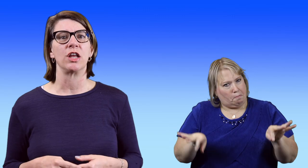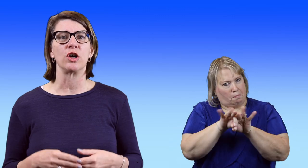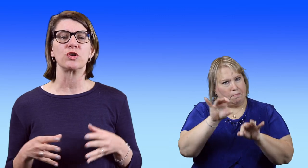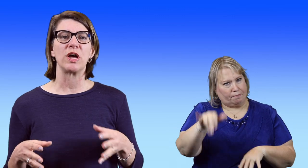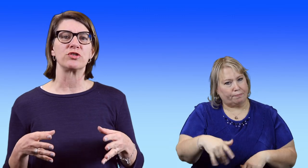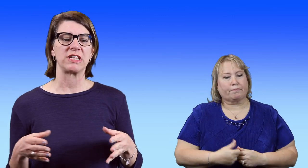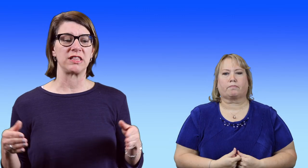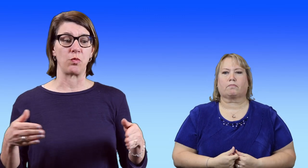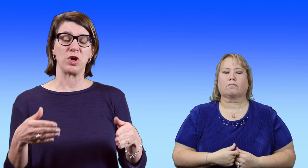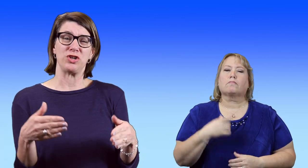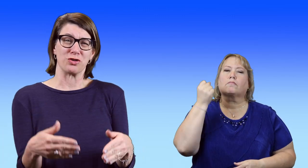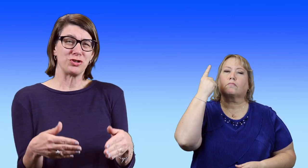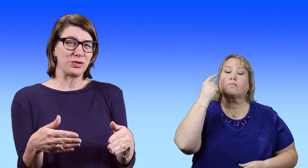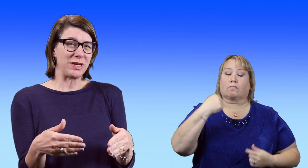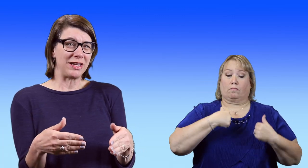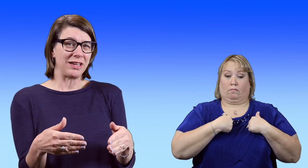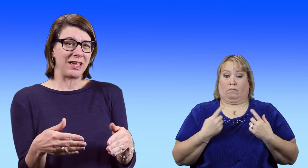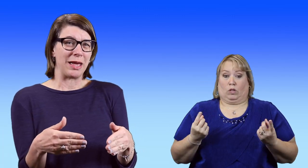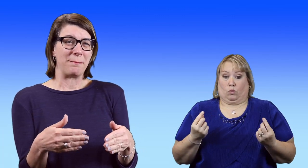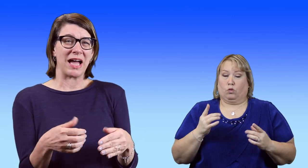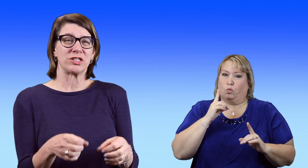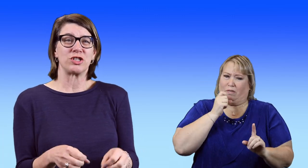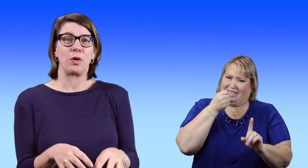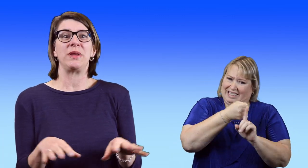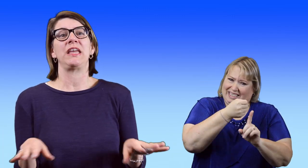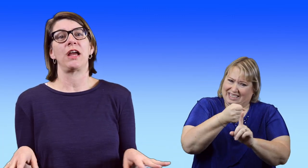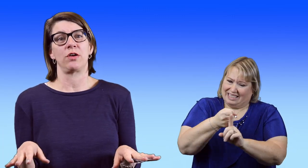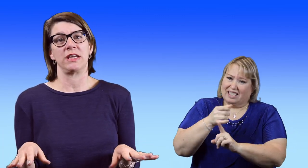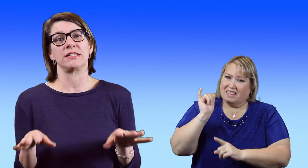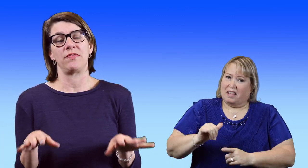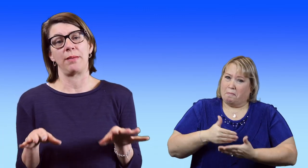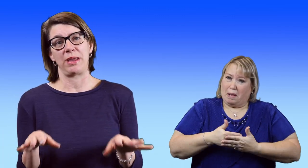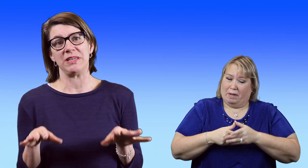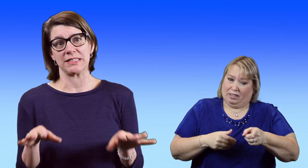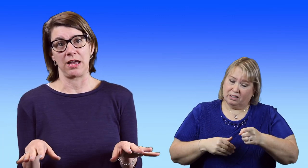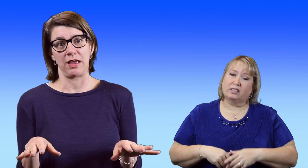And also understand that what you're doing impacts so many areas of that baby's life.